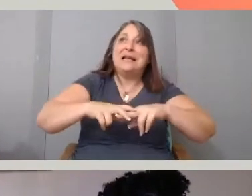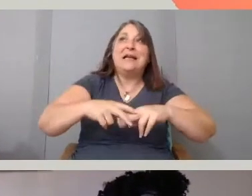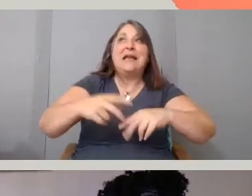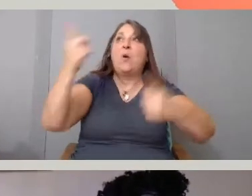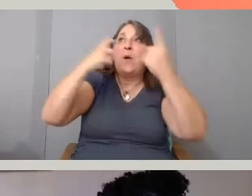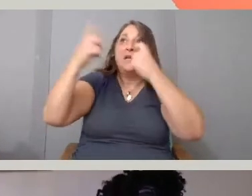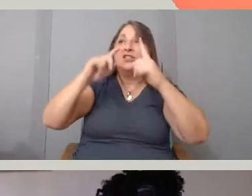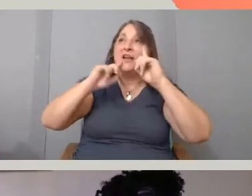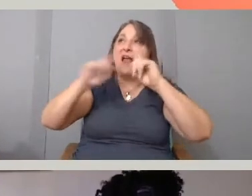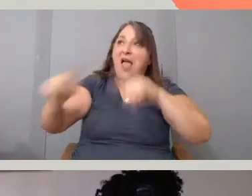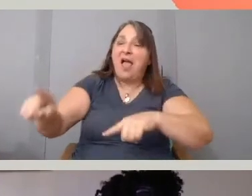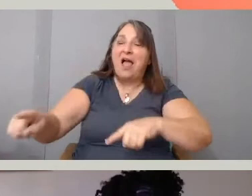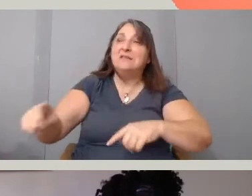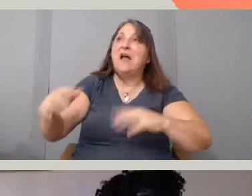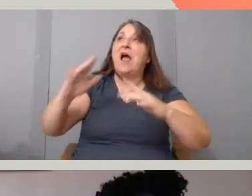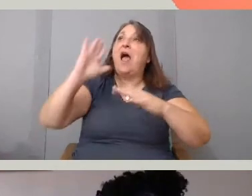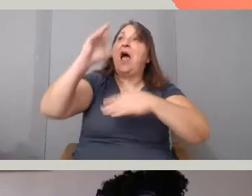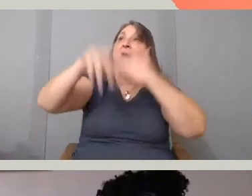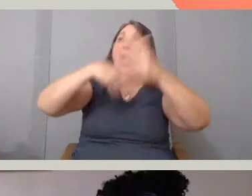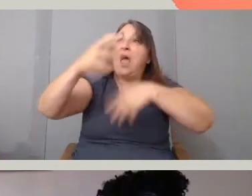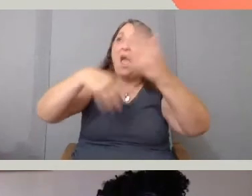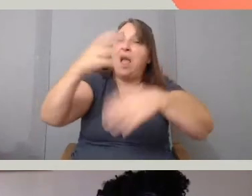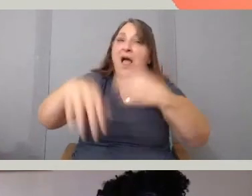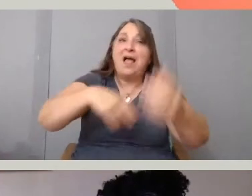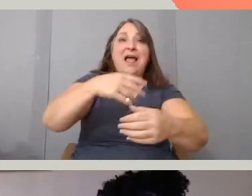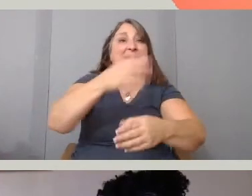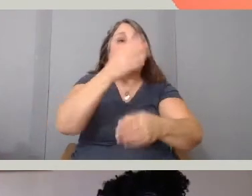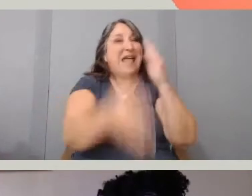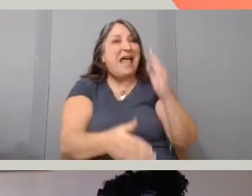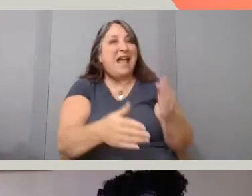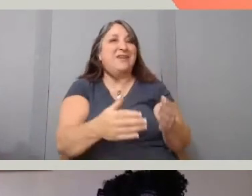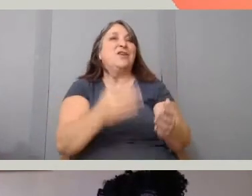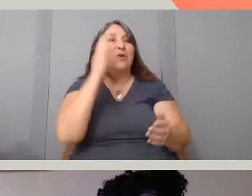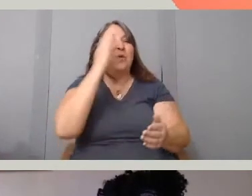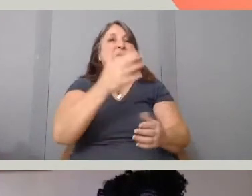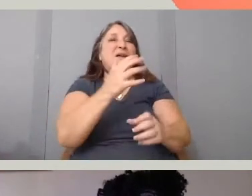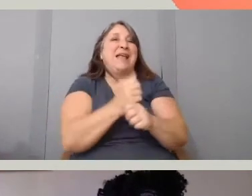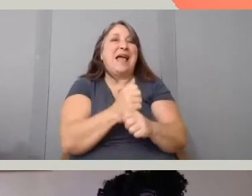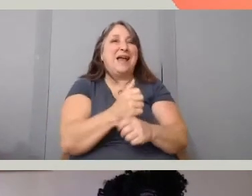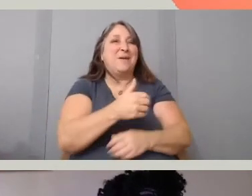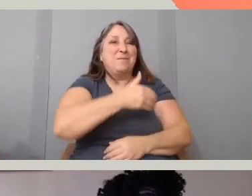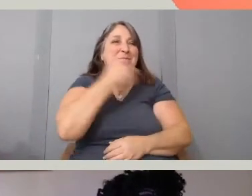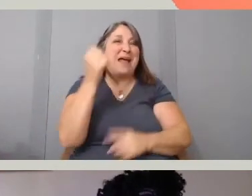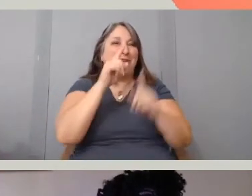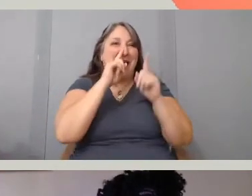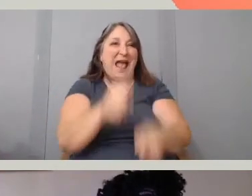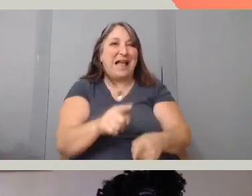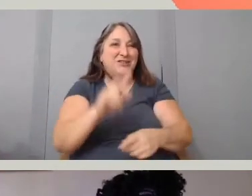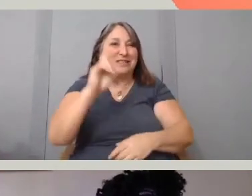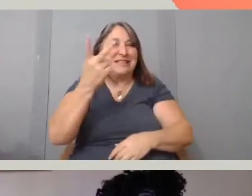you might get the best answers the second time after they've already learned the drill. And then they actually answer it